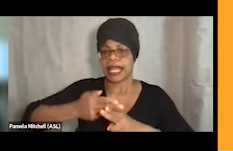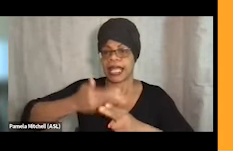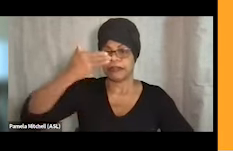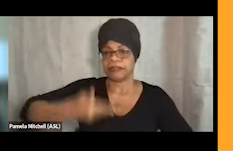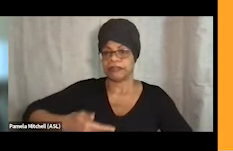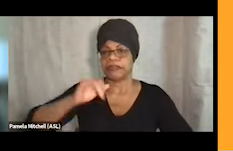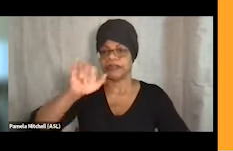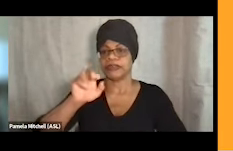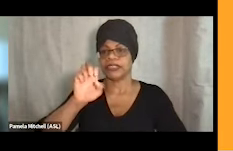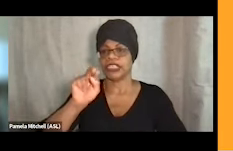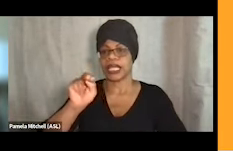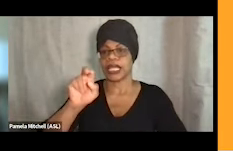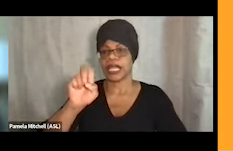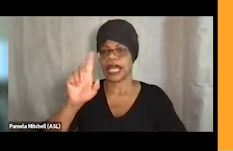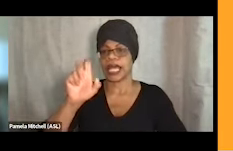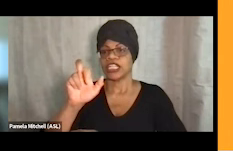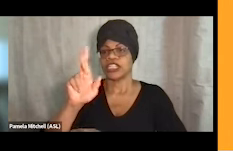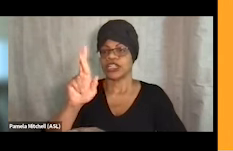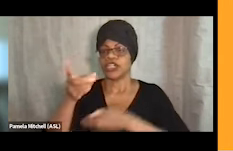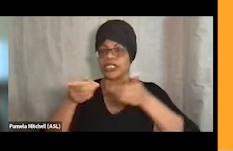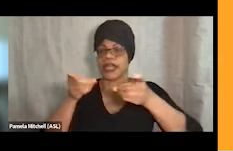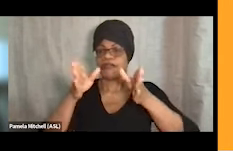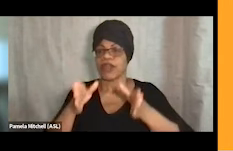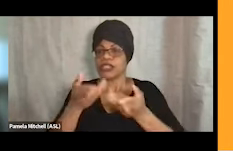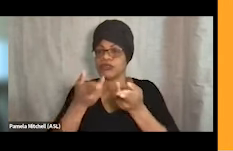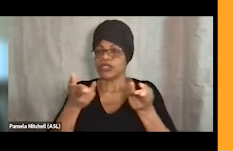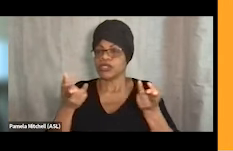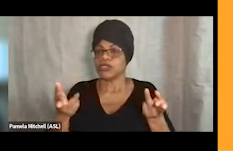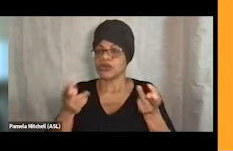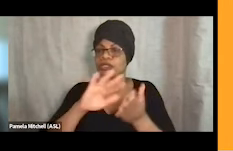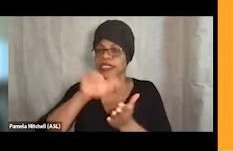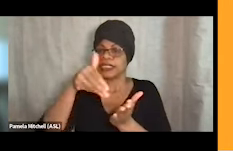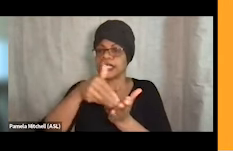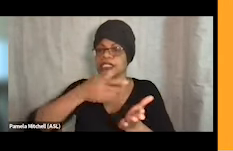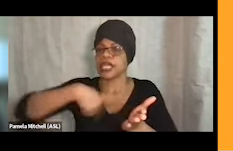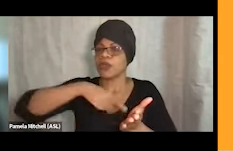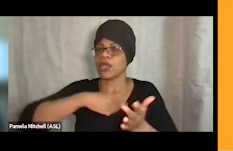of SAMHSA's Homeless and Housing Resource Center and we are just thrilled to have a great panel here today